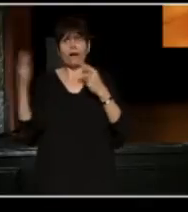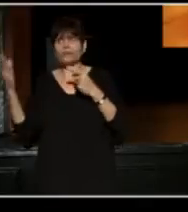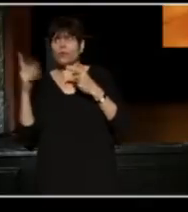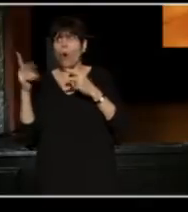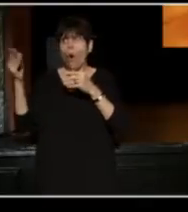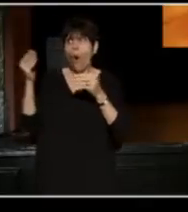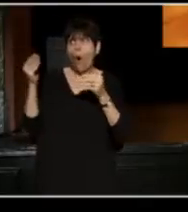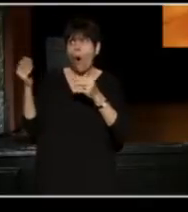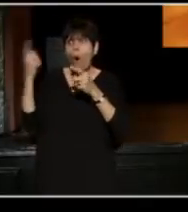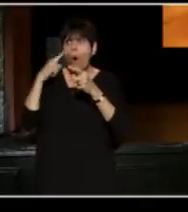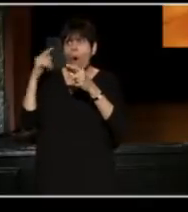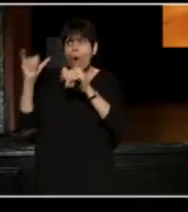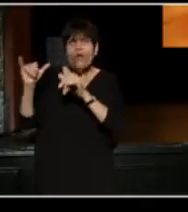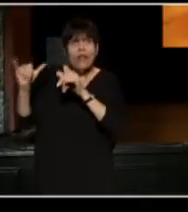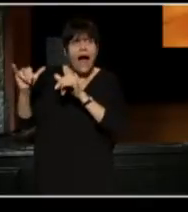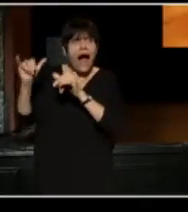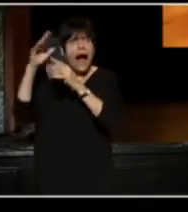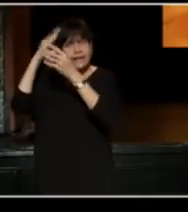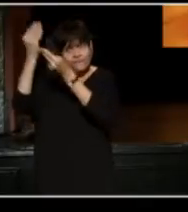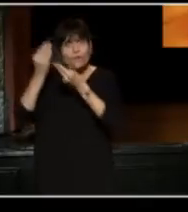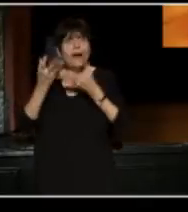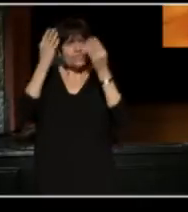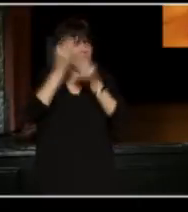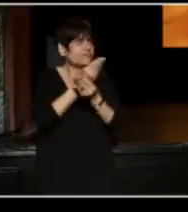Little... all be action there.